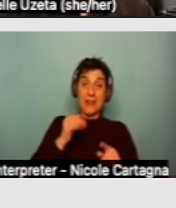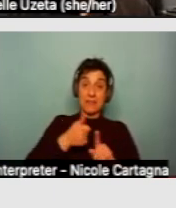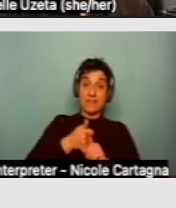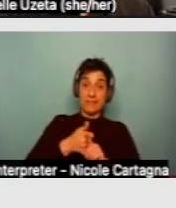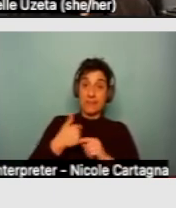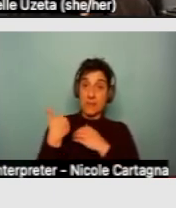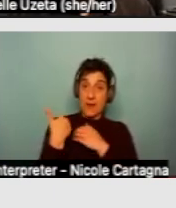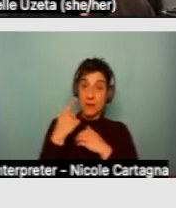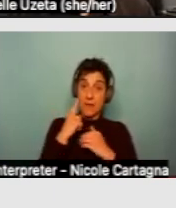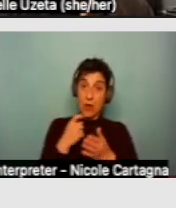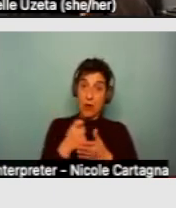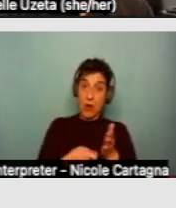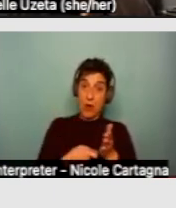regional centers can fill that gap.